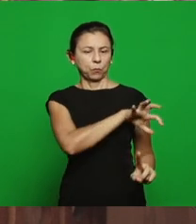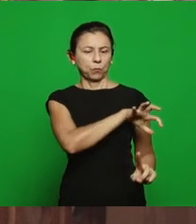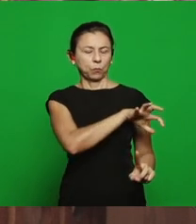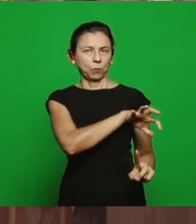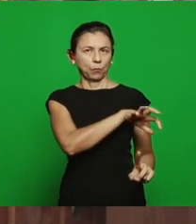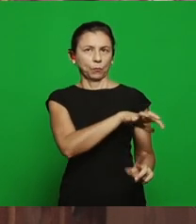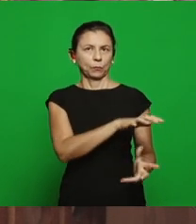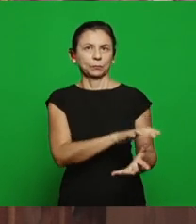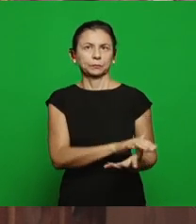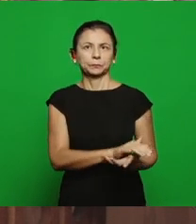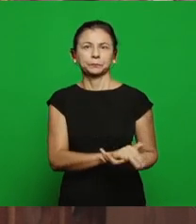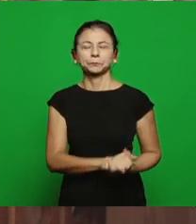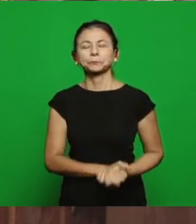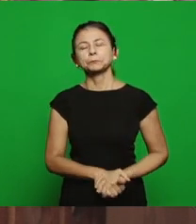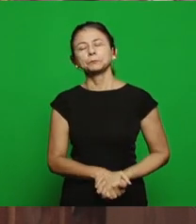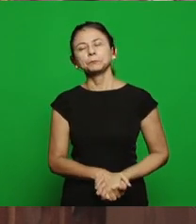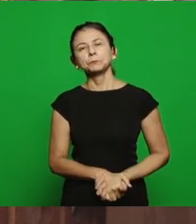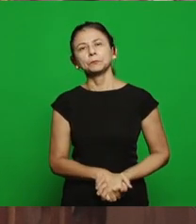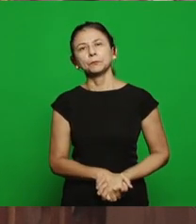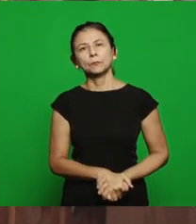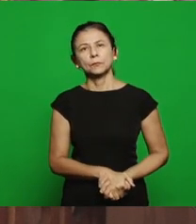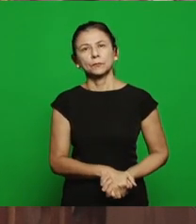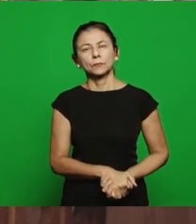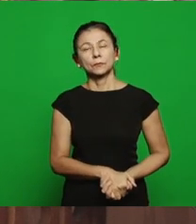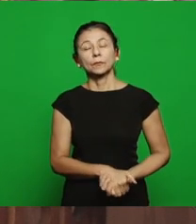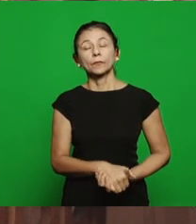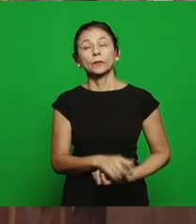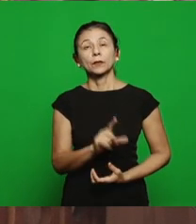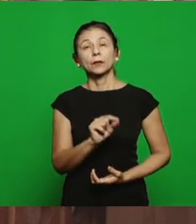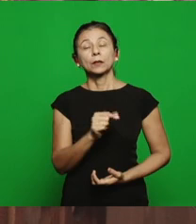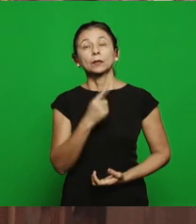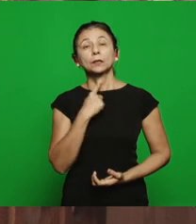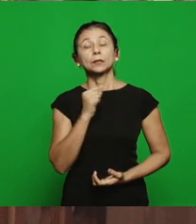completes all she wanted to do, killing